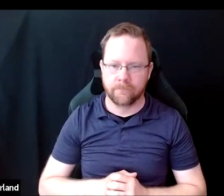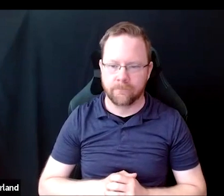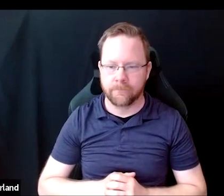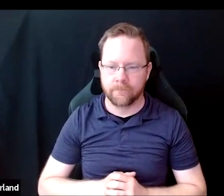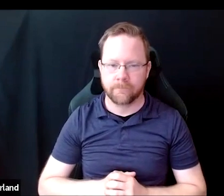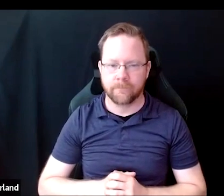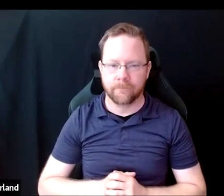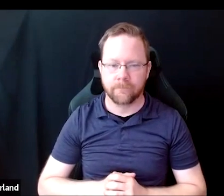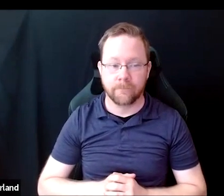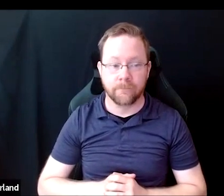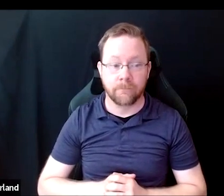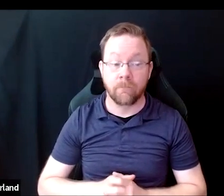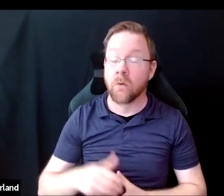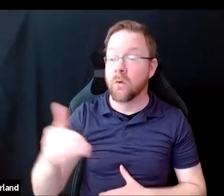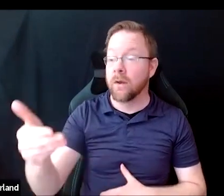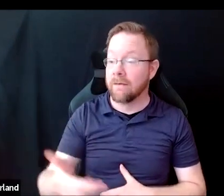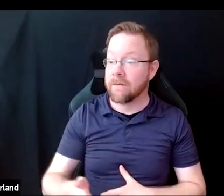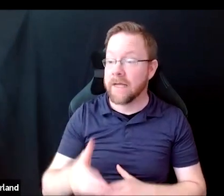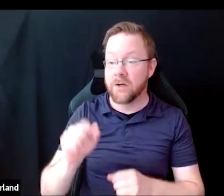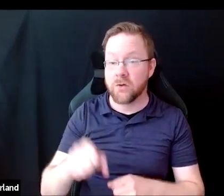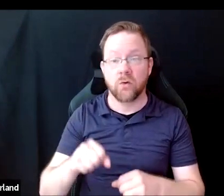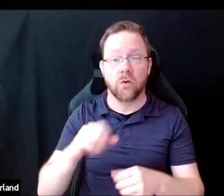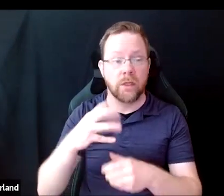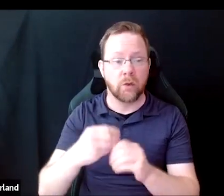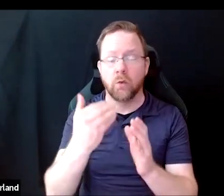The invitation could include a list of accommodations that are available,